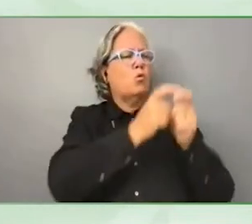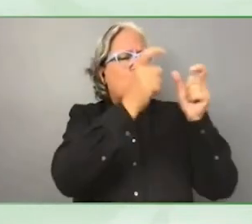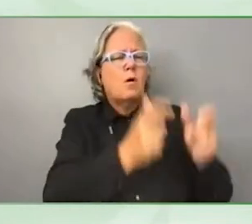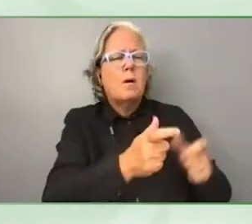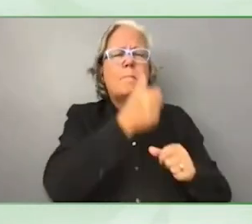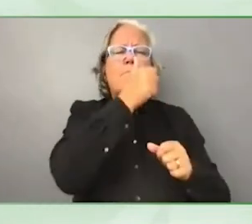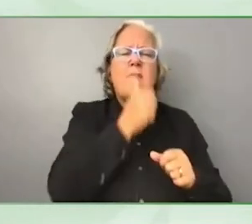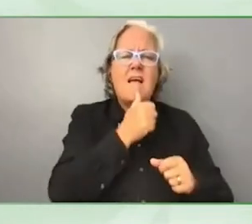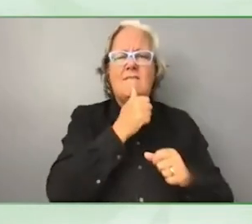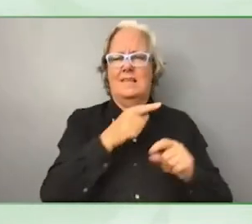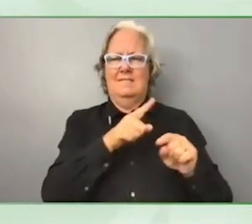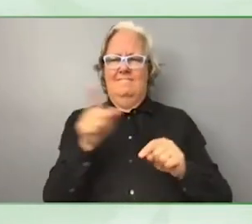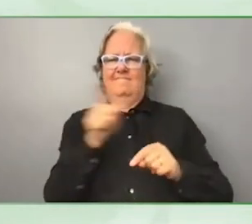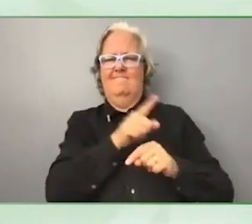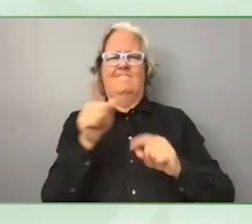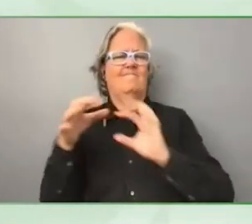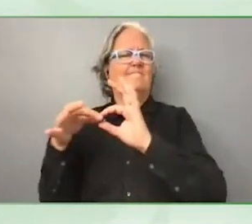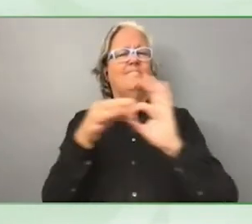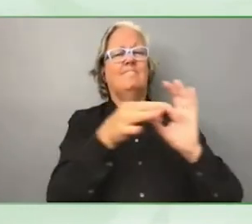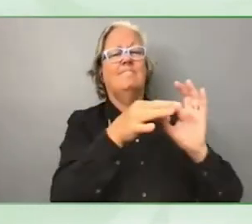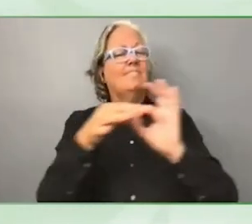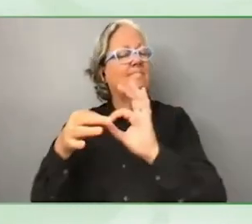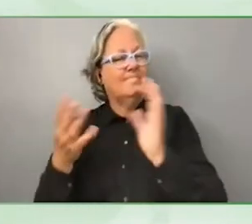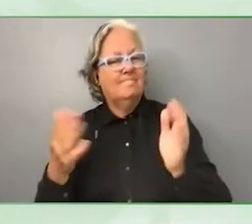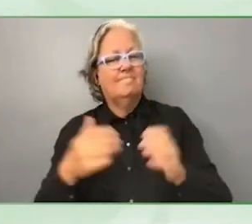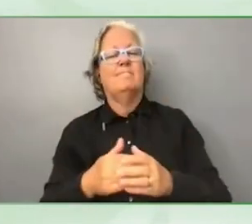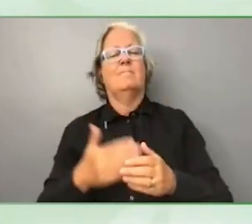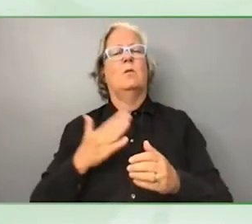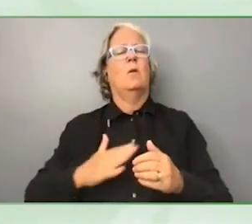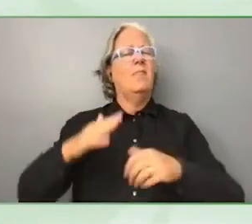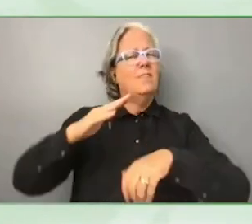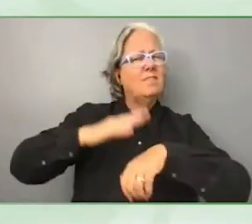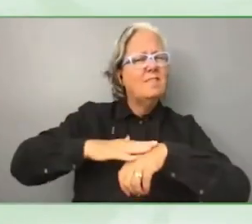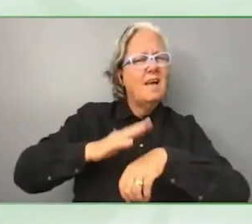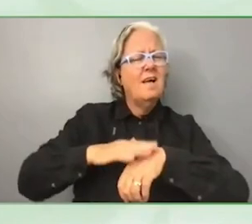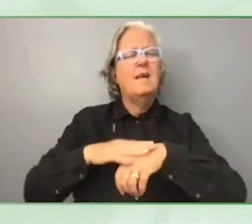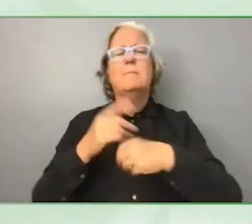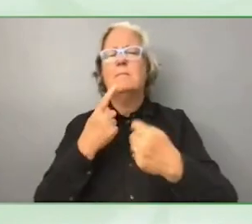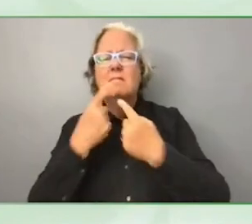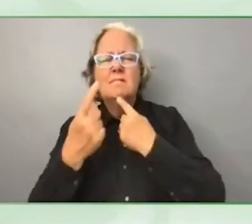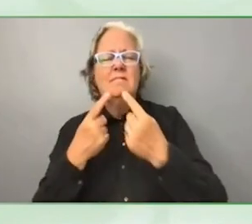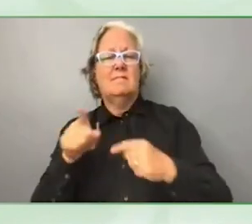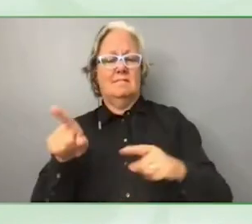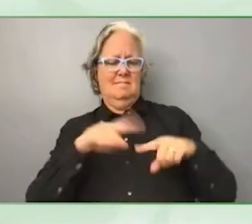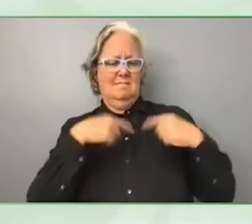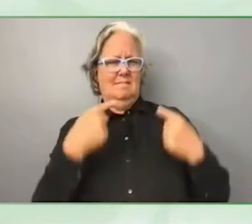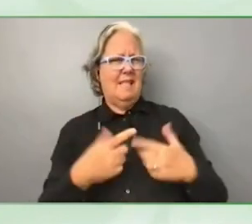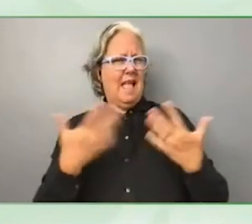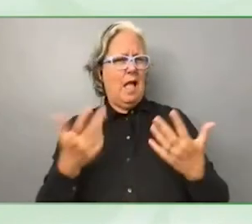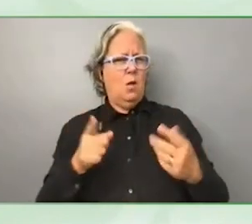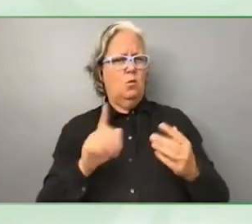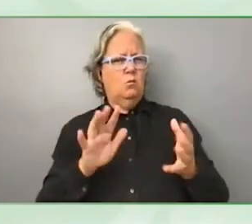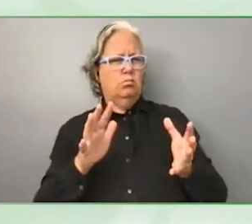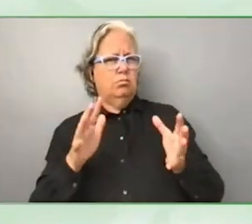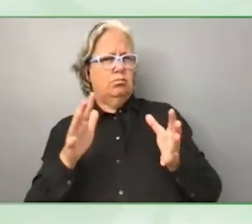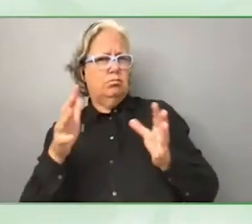It would be great if we could find a way of talking about the philanthropic sector because we are wondering what that means.